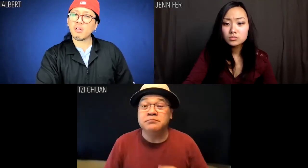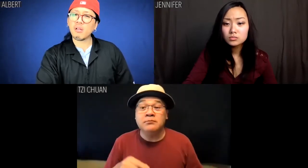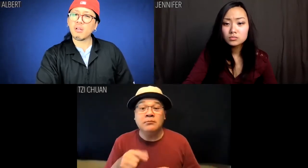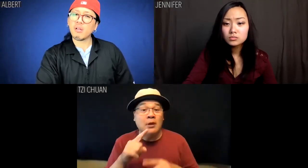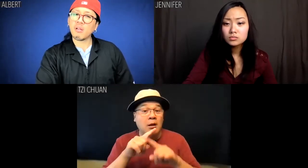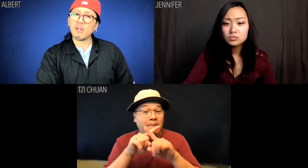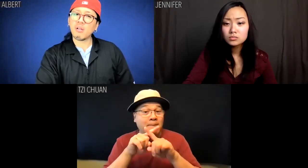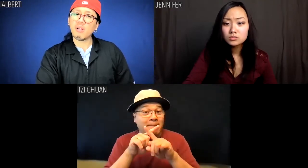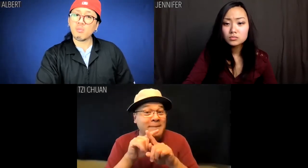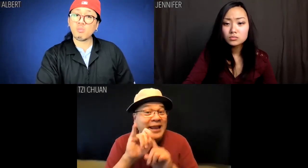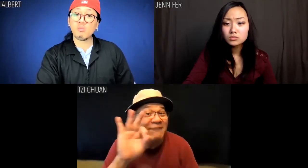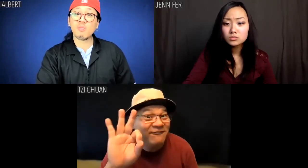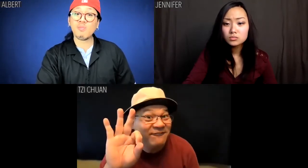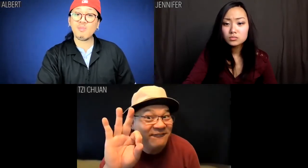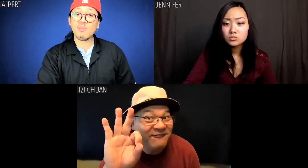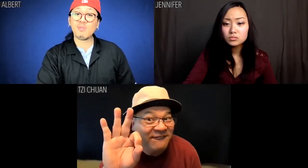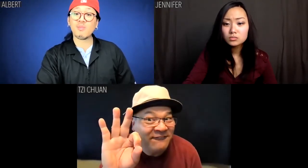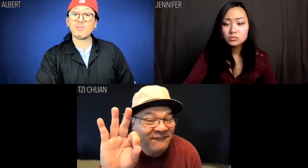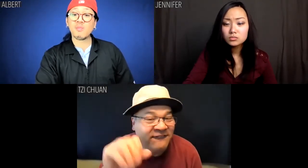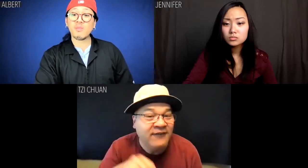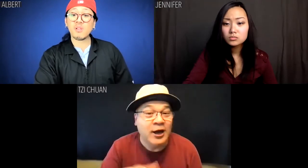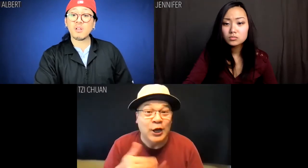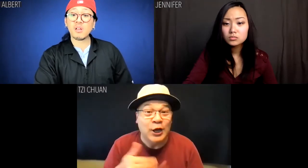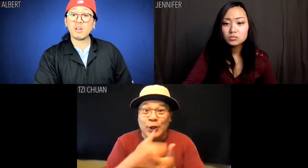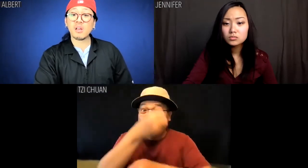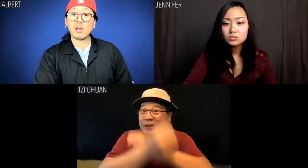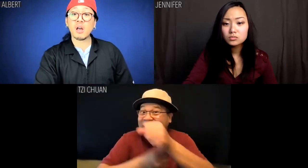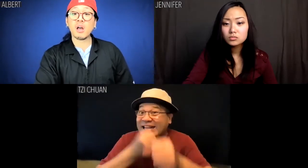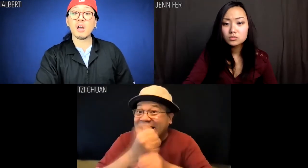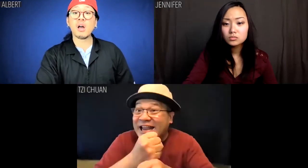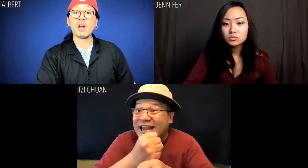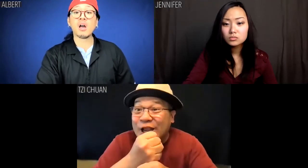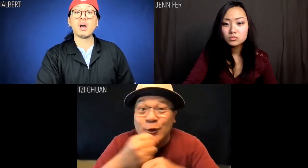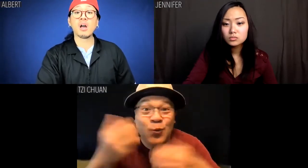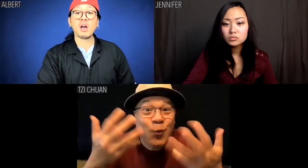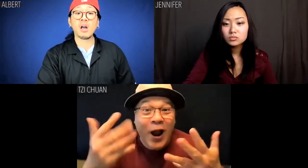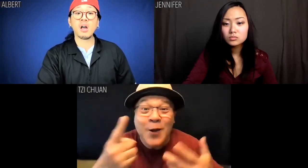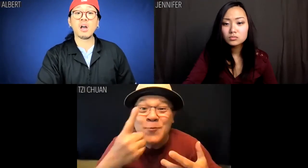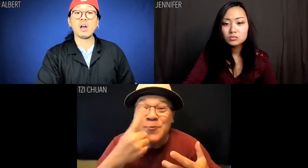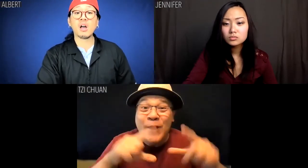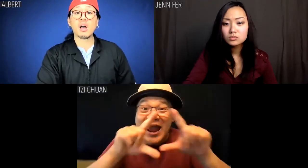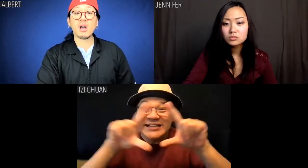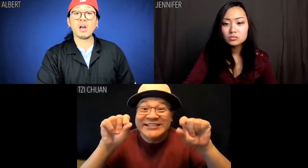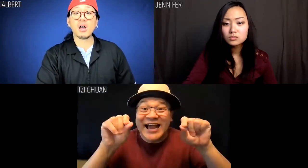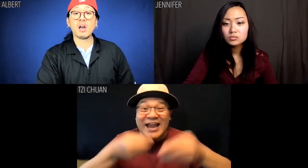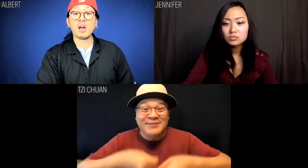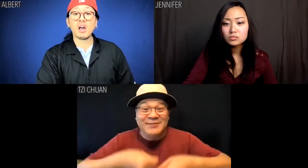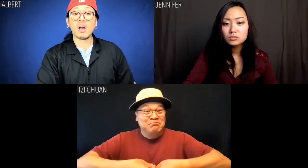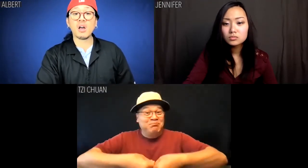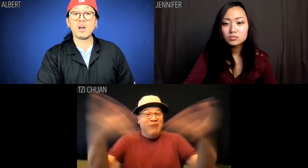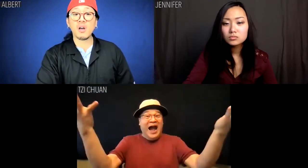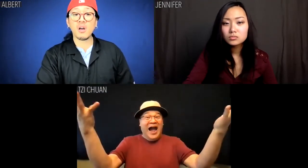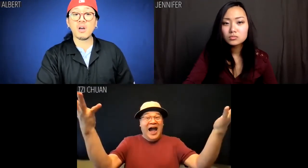Unless it's New Years, in which case we'll drop a lot of red tape.